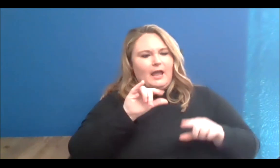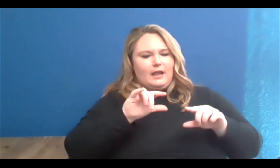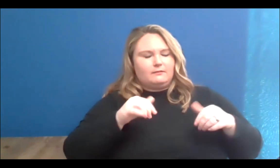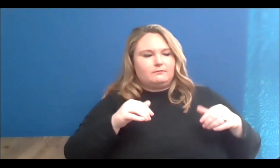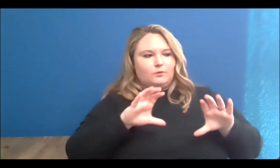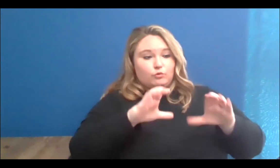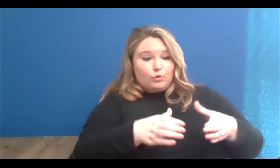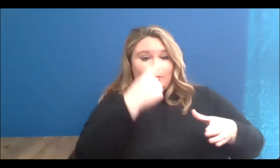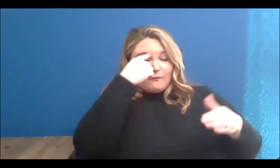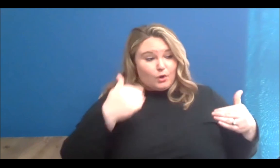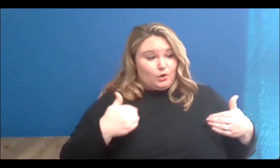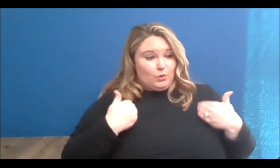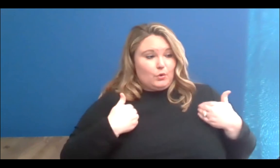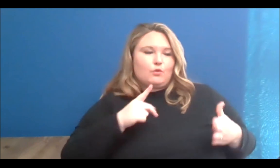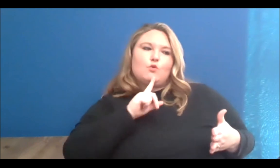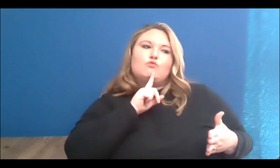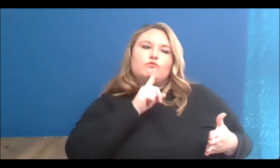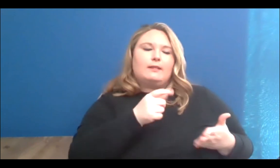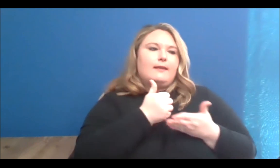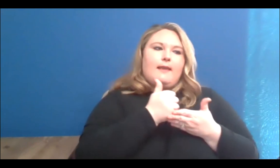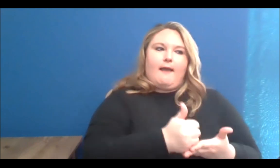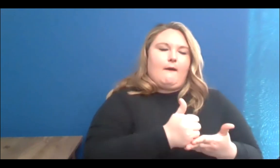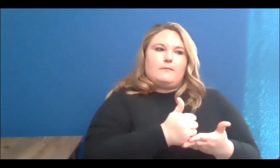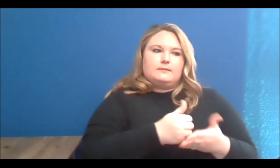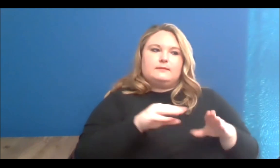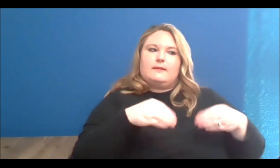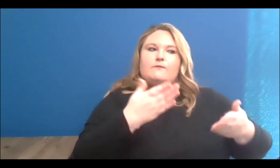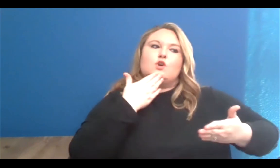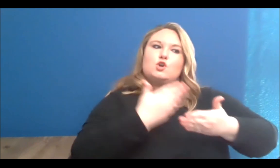foundation and the support that I wasn't really able to get, so yeah I think I've